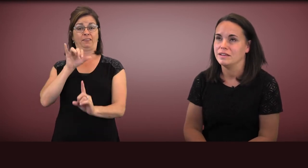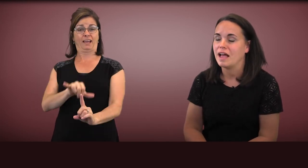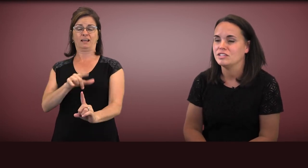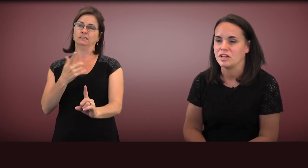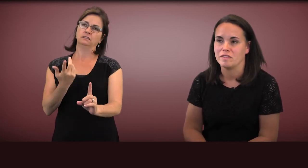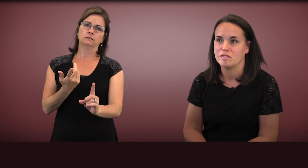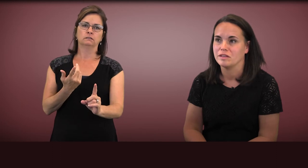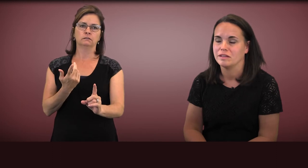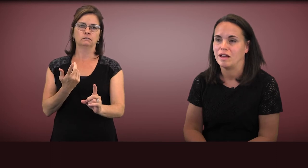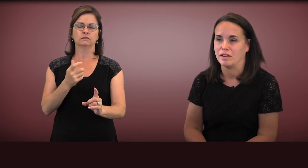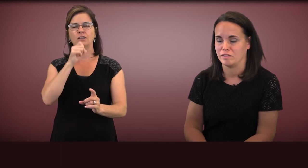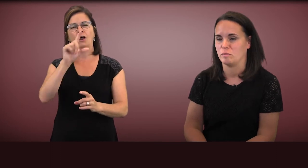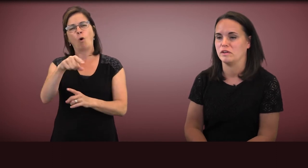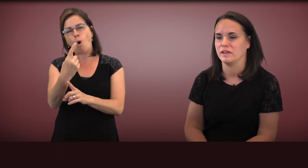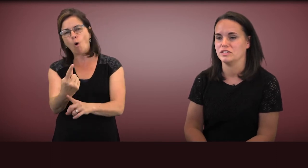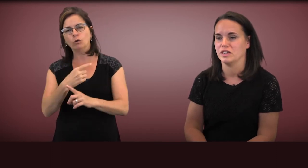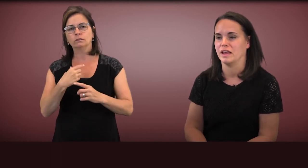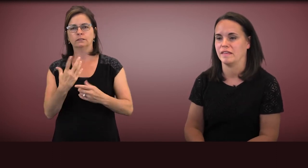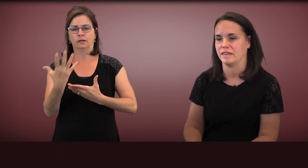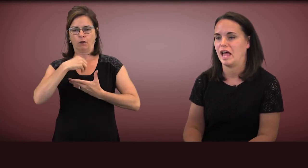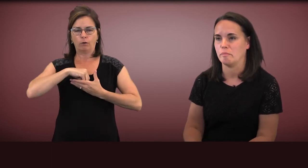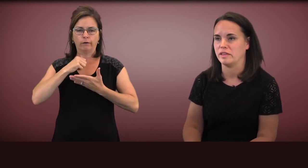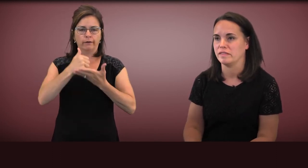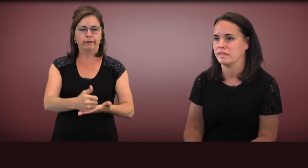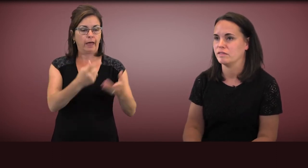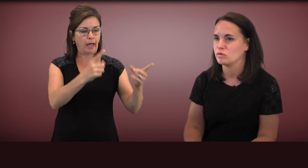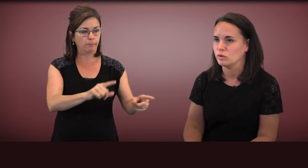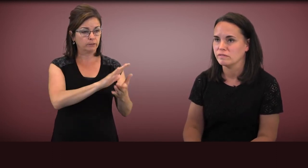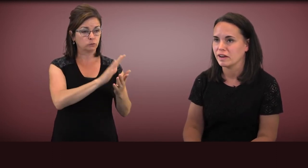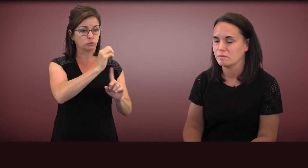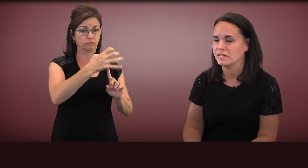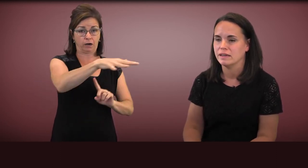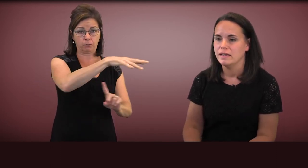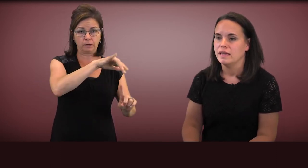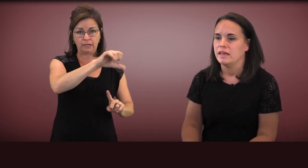not just autism intervention as it happens in the school environment,